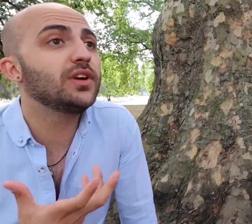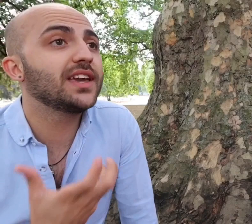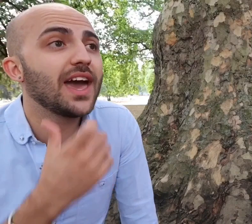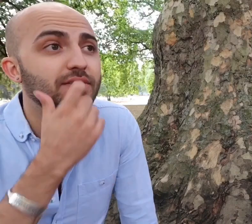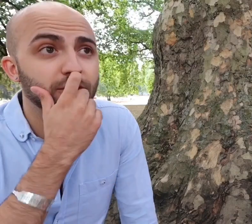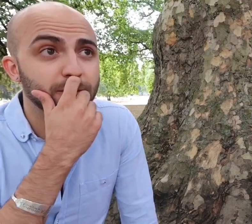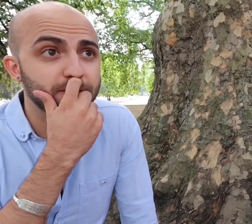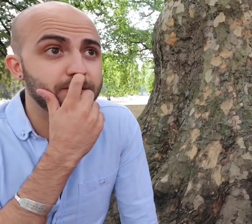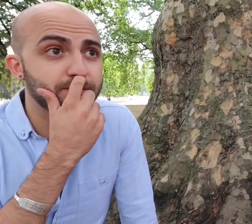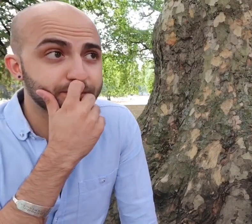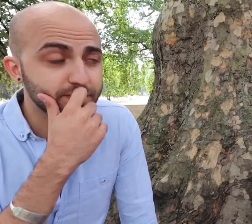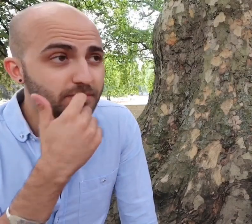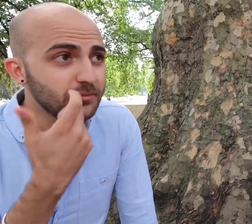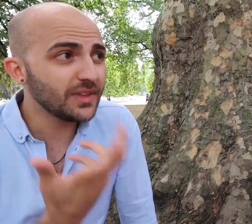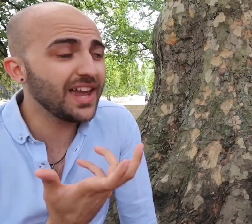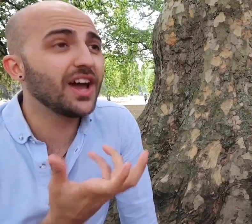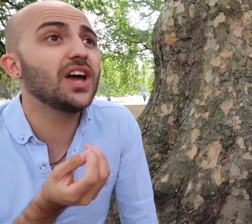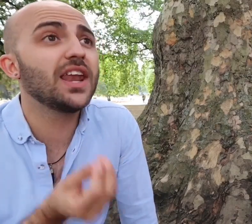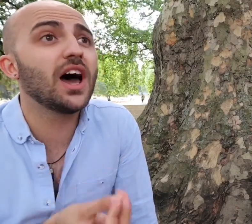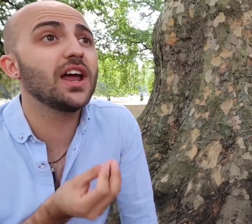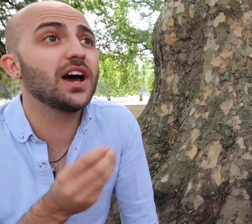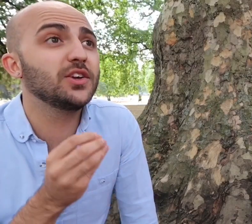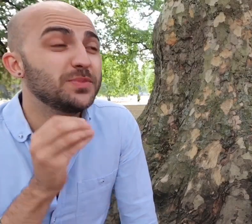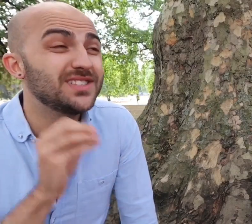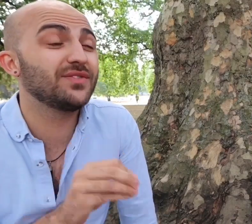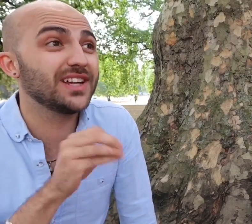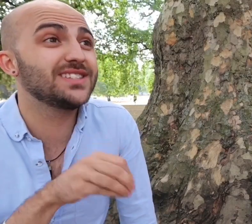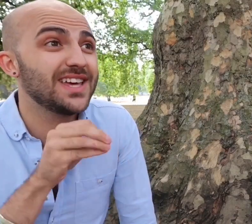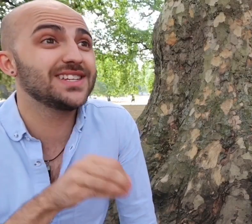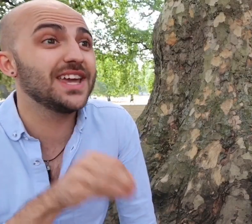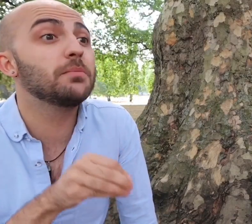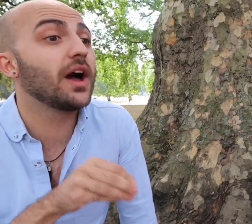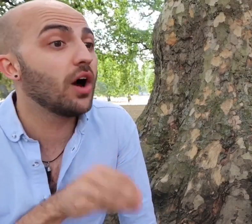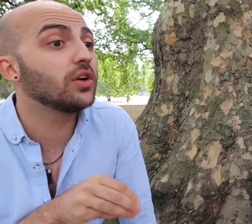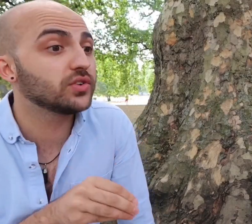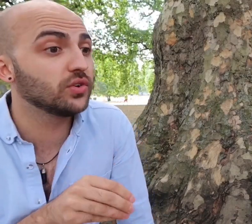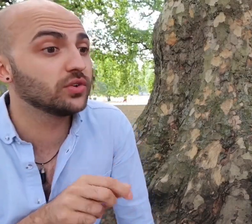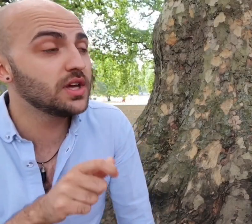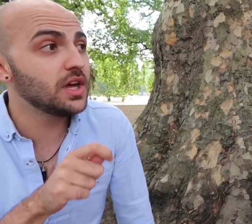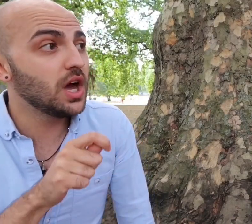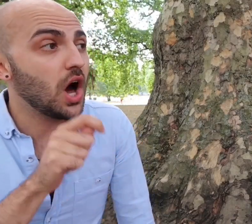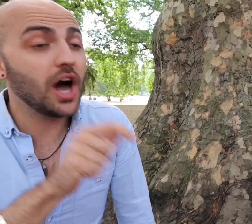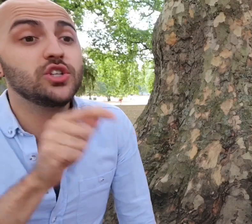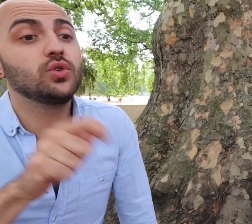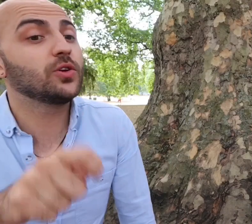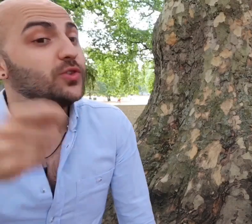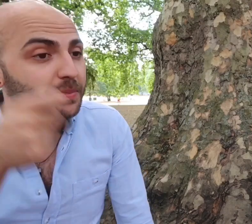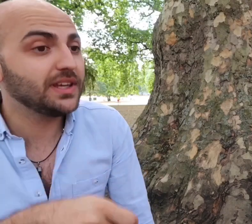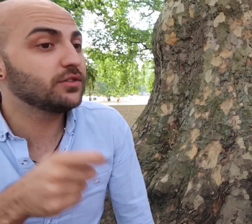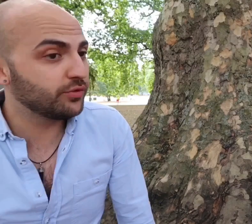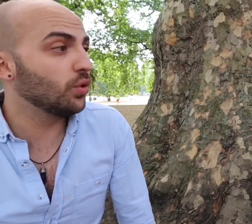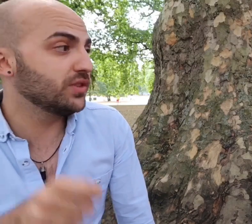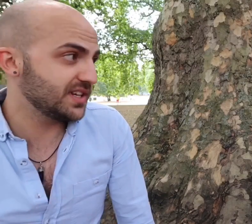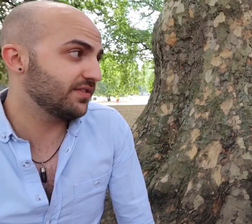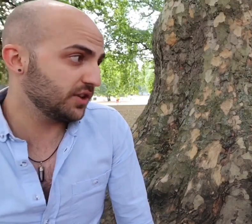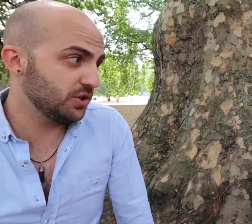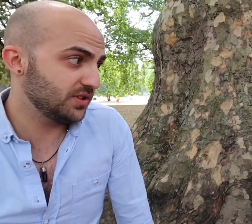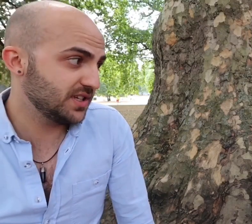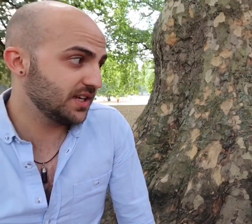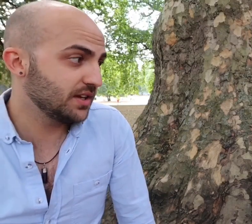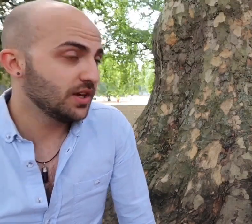really careful and I and I specifically said in my article I do not speak for